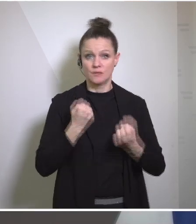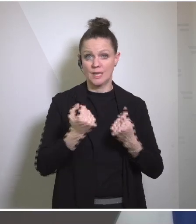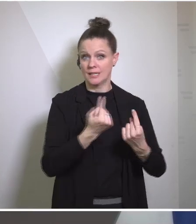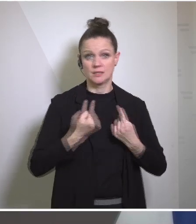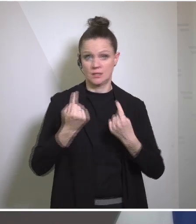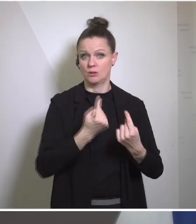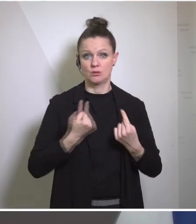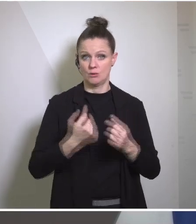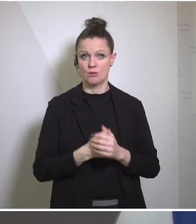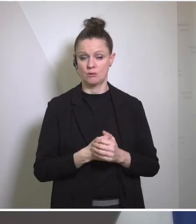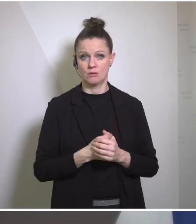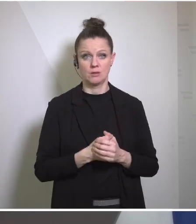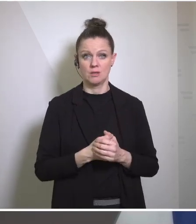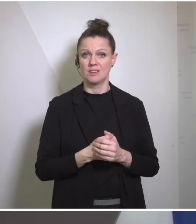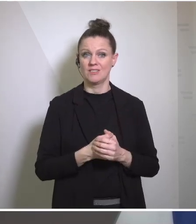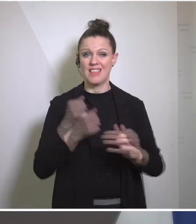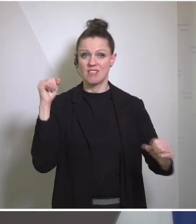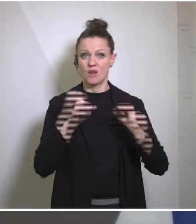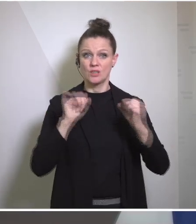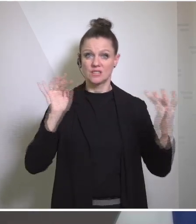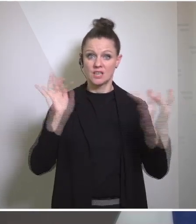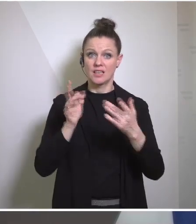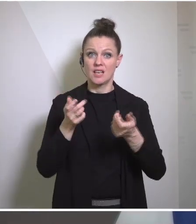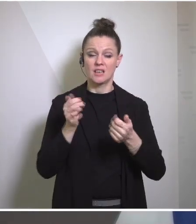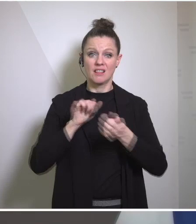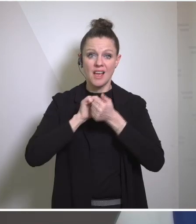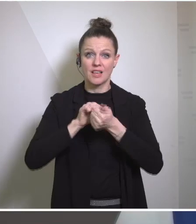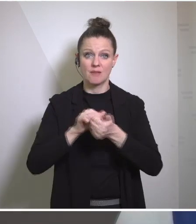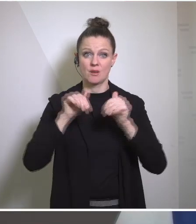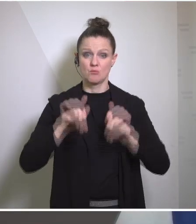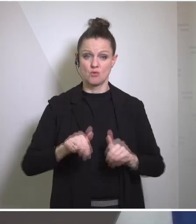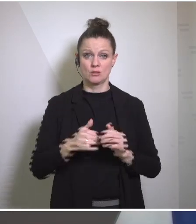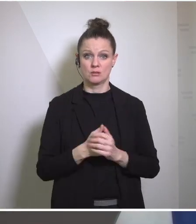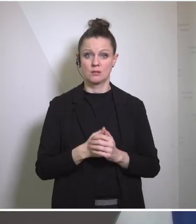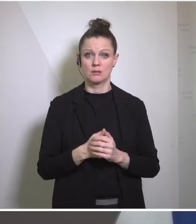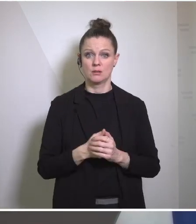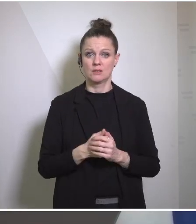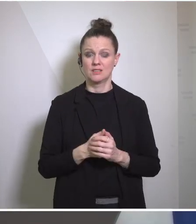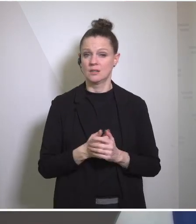state fighting terrorists. It's a very unequal sort of fight, unequal fight. On the one side,